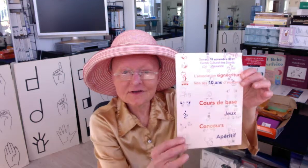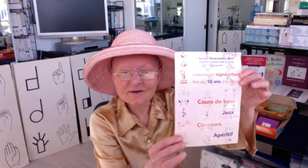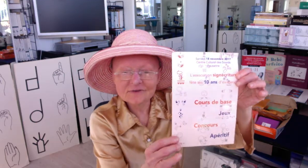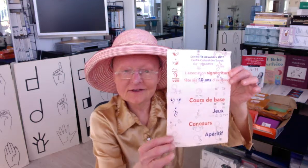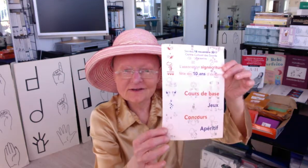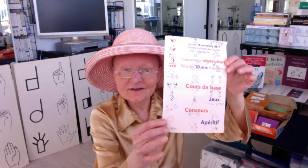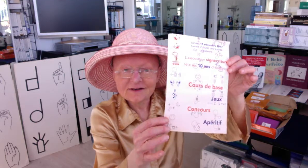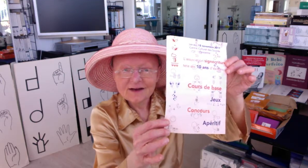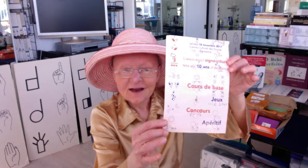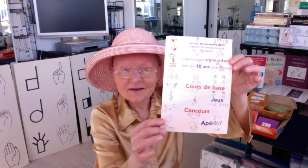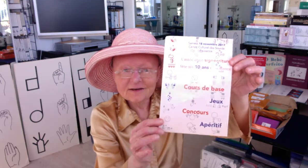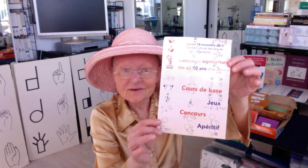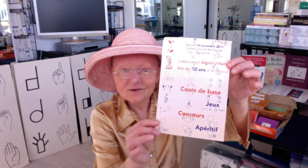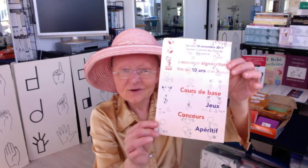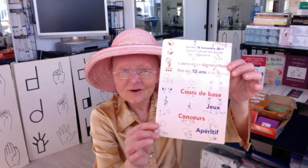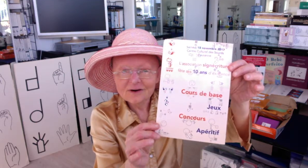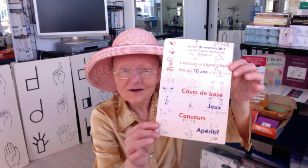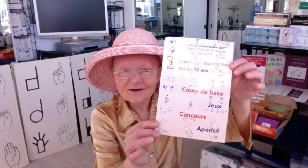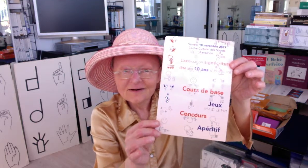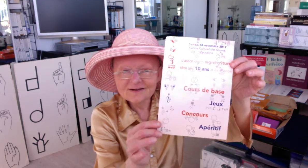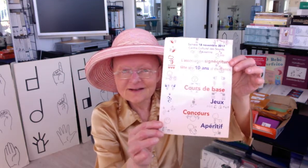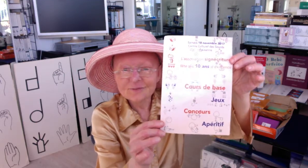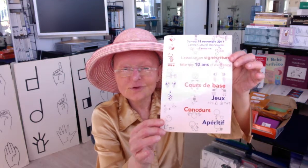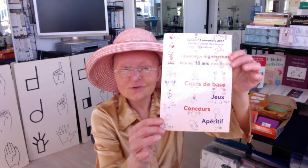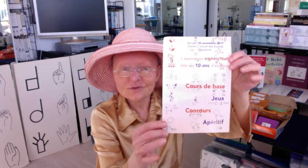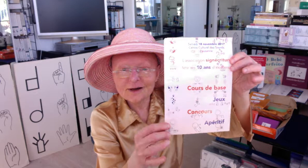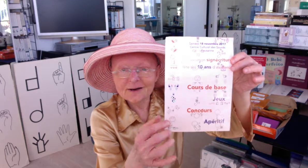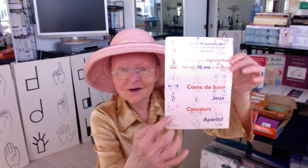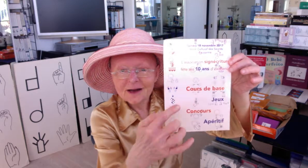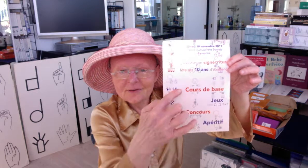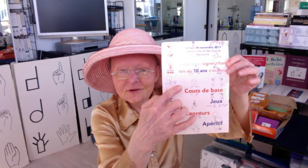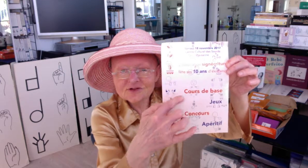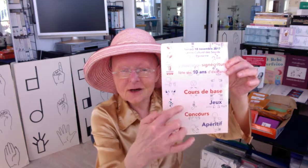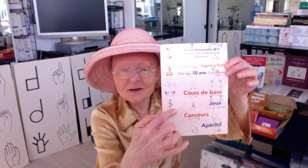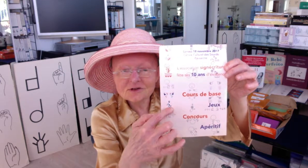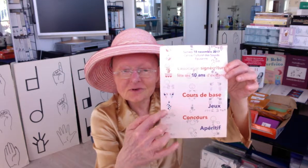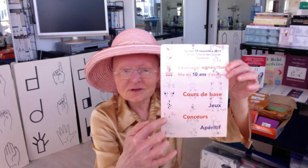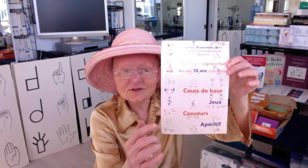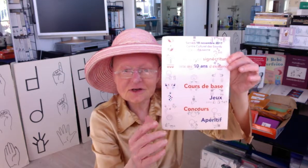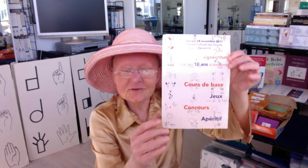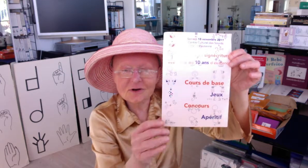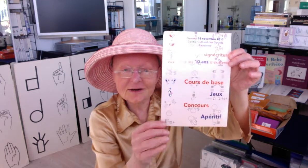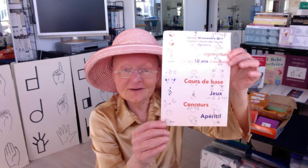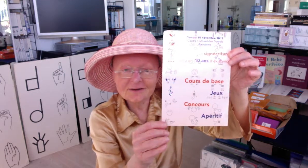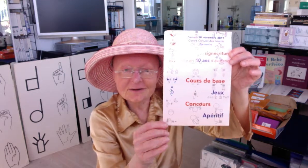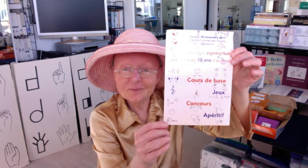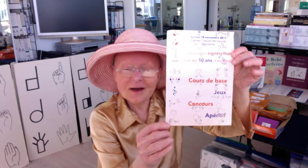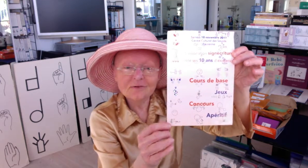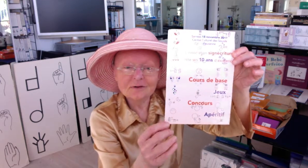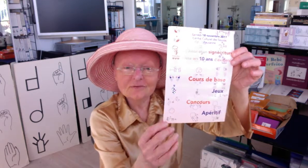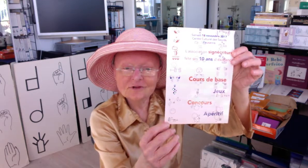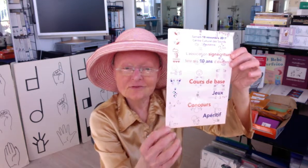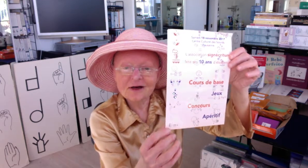2017 and here Isn't that a beautiful flyer? and there are signs written in SignWriting on the background of this flyer.